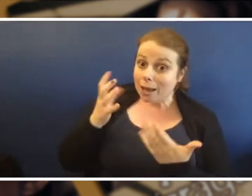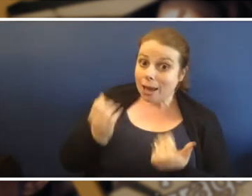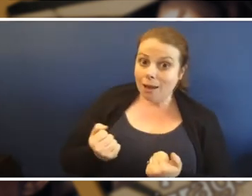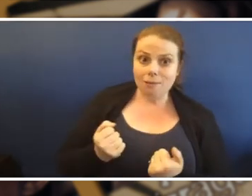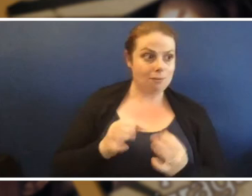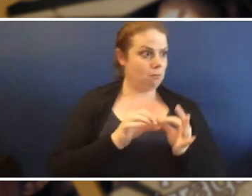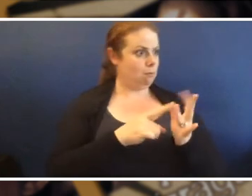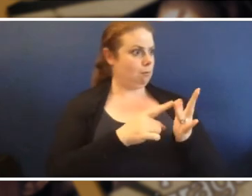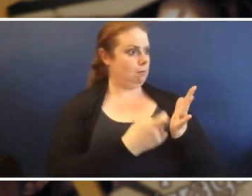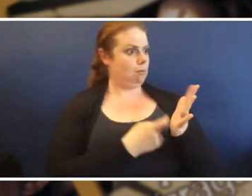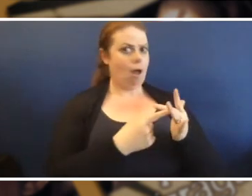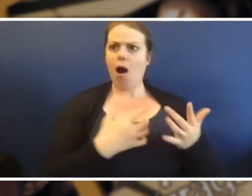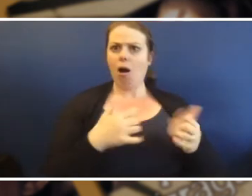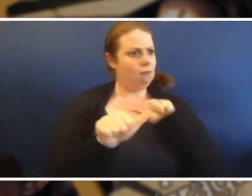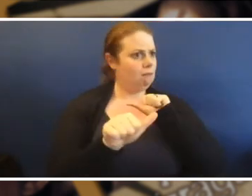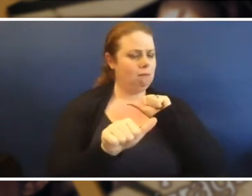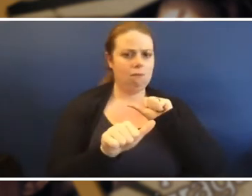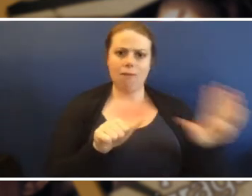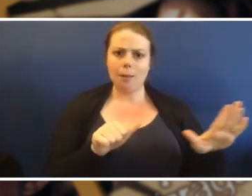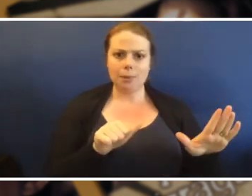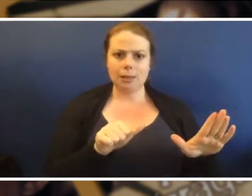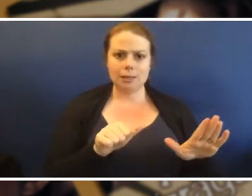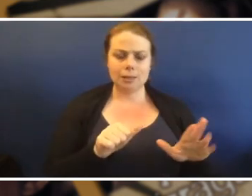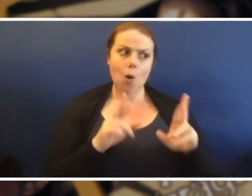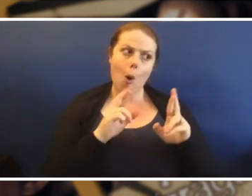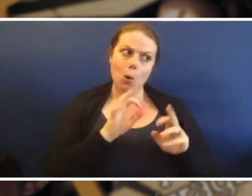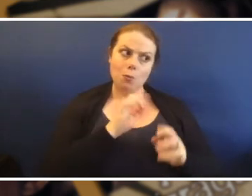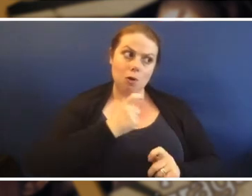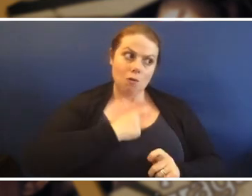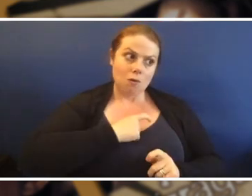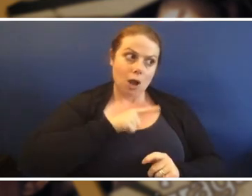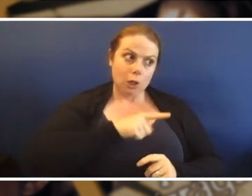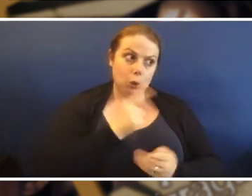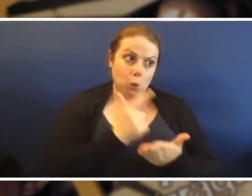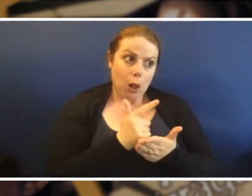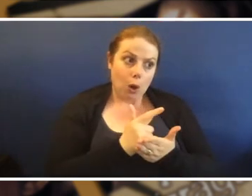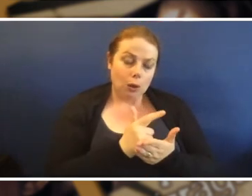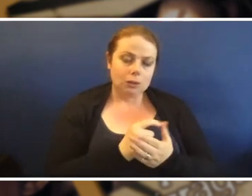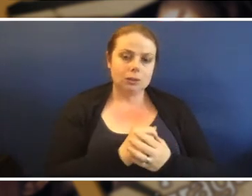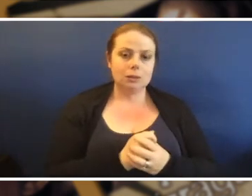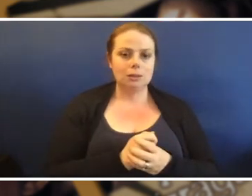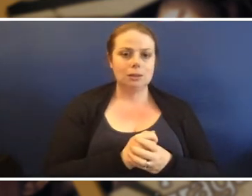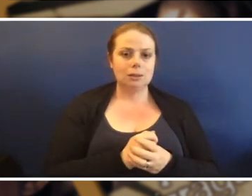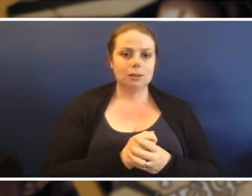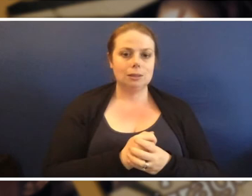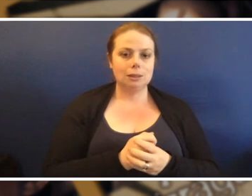Boori: On me I'm fabulous. I hope you all, I hope I didn't scare you too much. I hope you didn't the bad